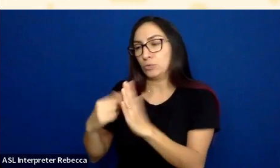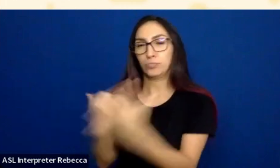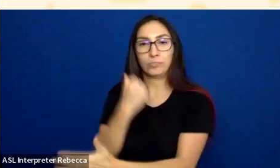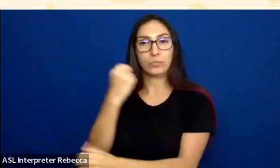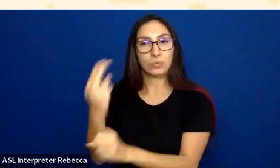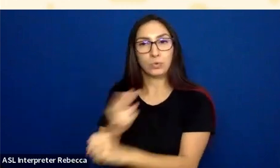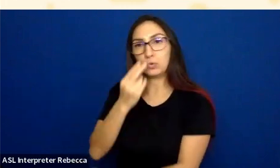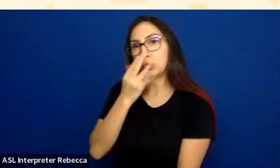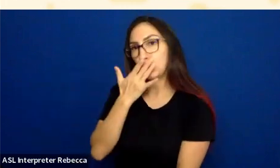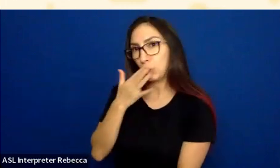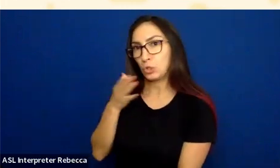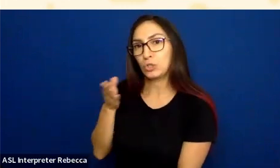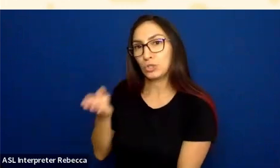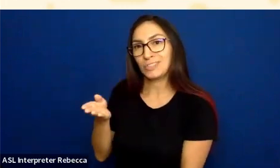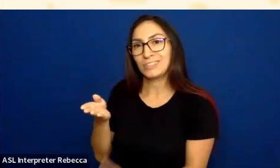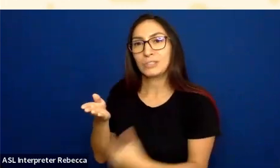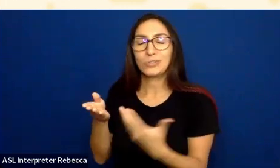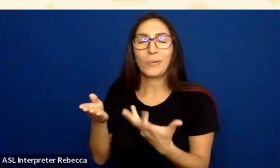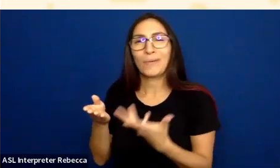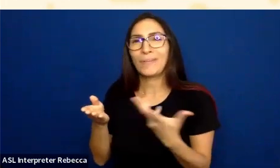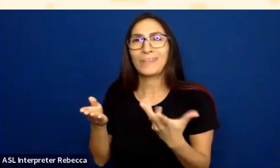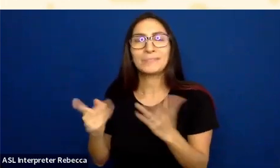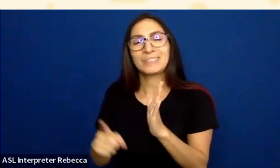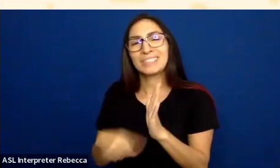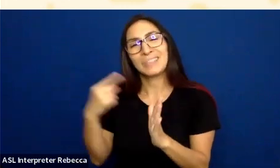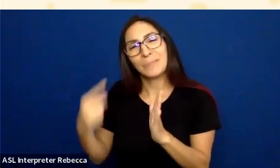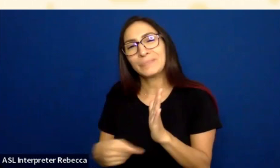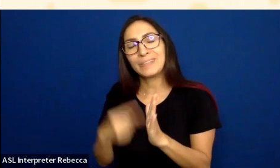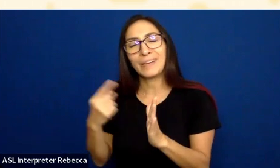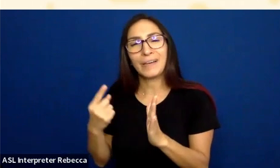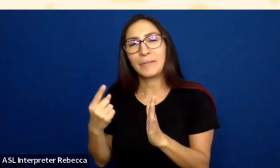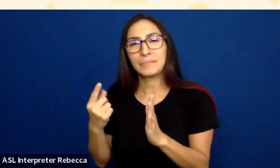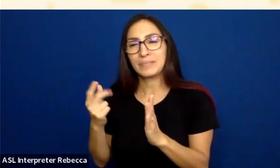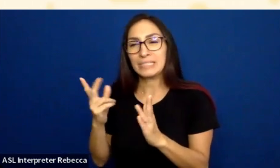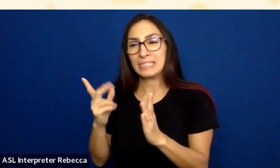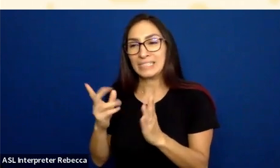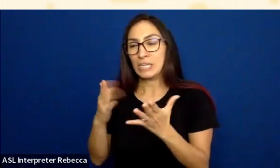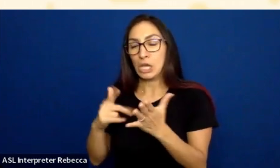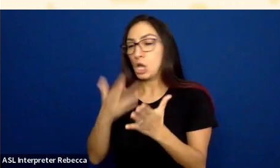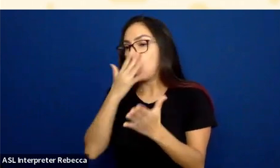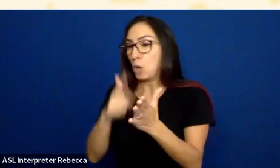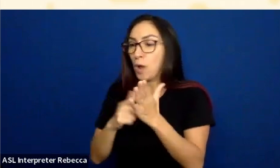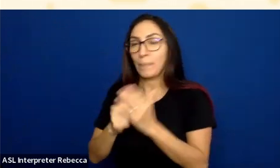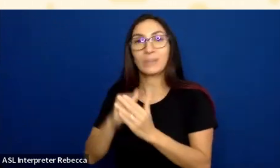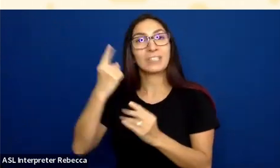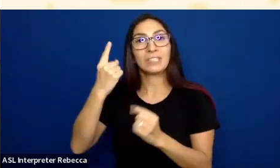Sometimes it's requiring that someone can distinguish a certain color. I can see red. I can see green.